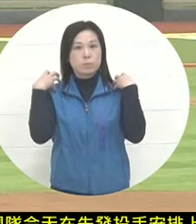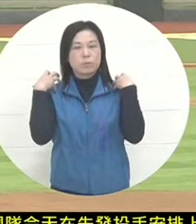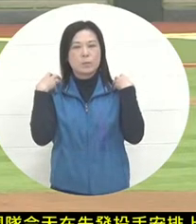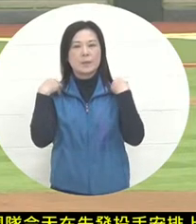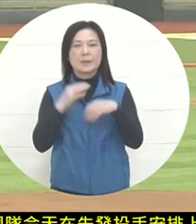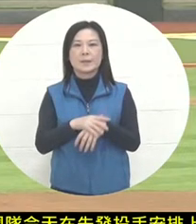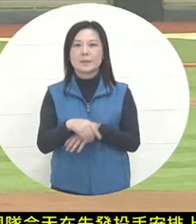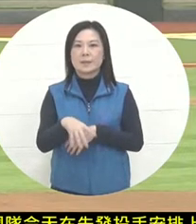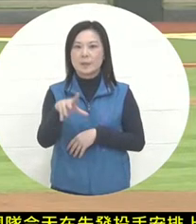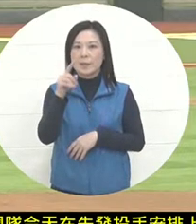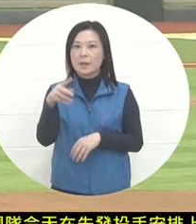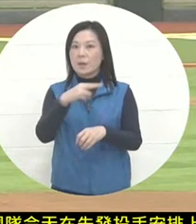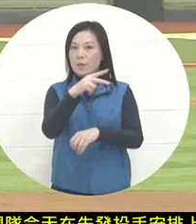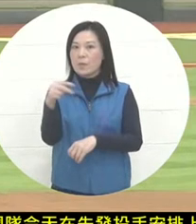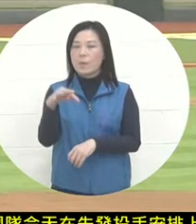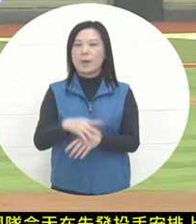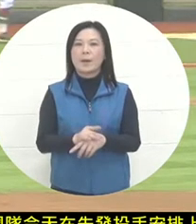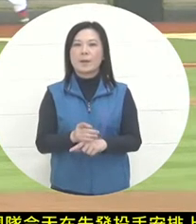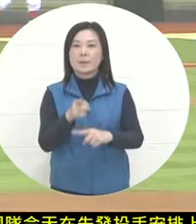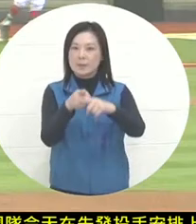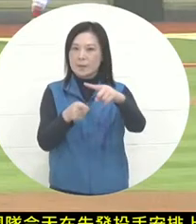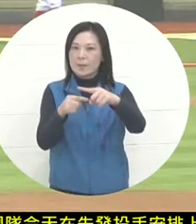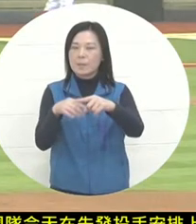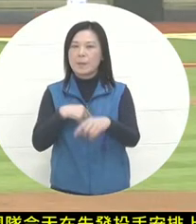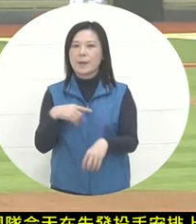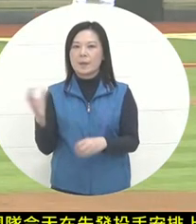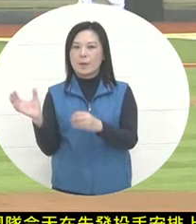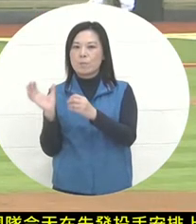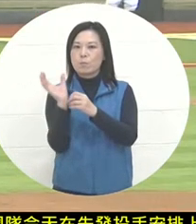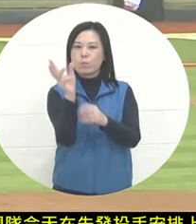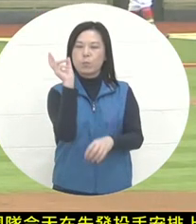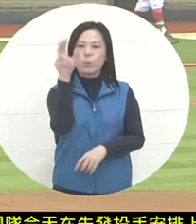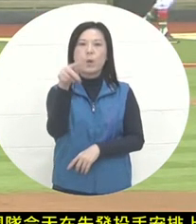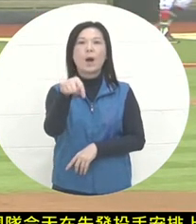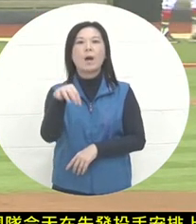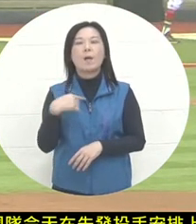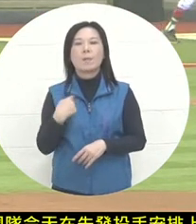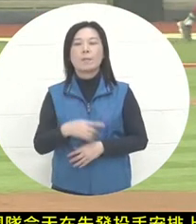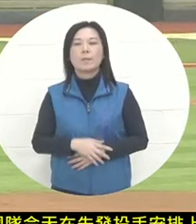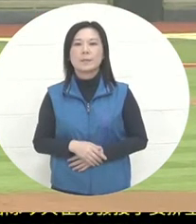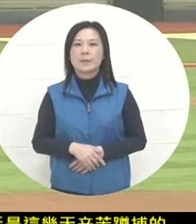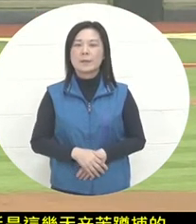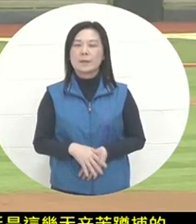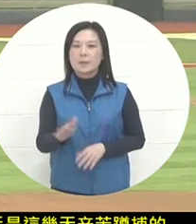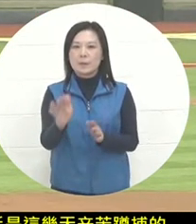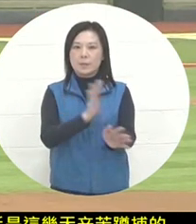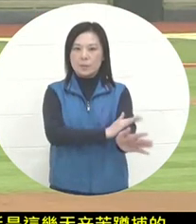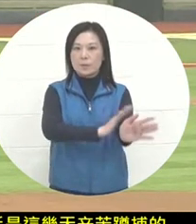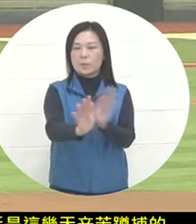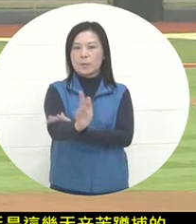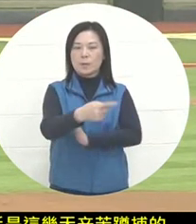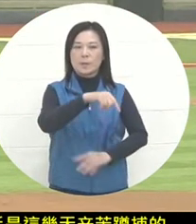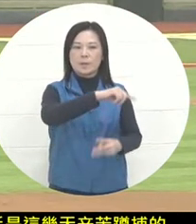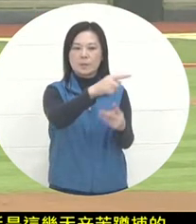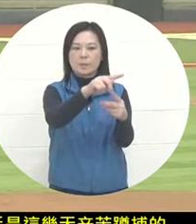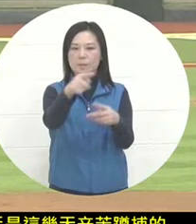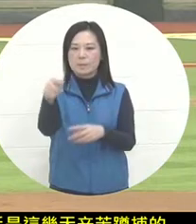Among them, there are three silver wing players who take over the pitching. From left to right are Long Gone and Sheppeck.